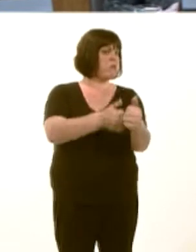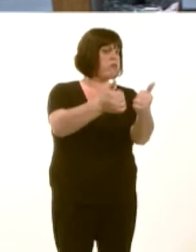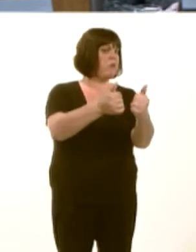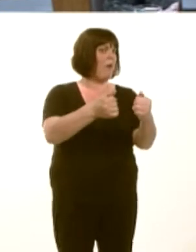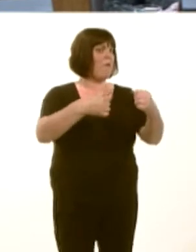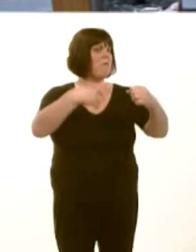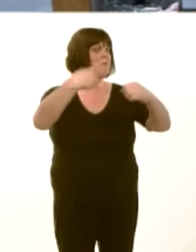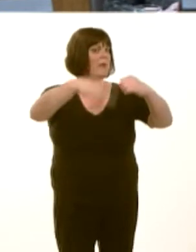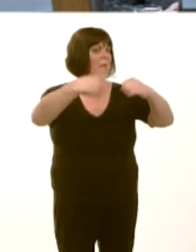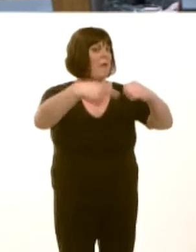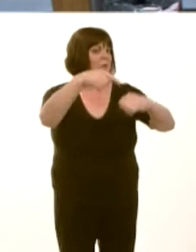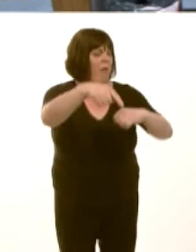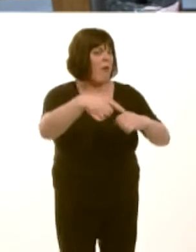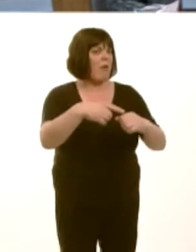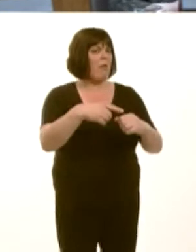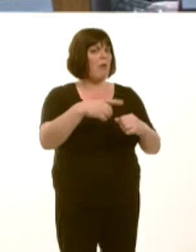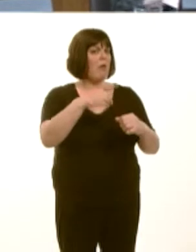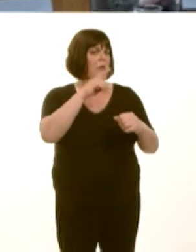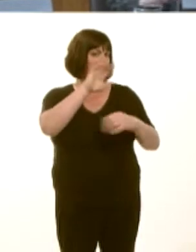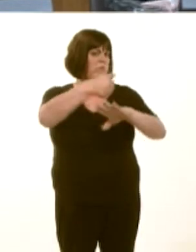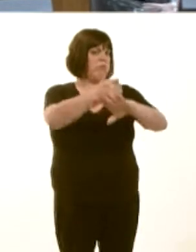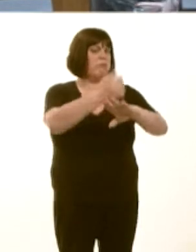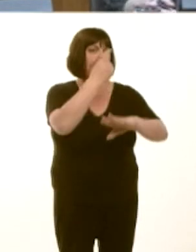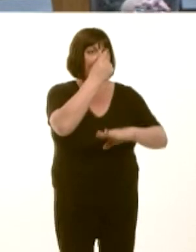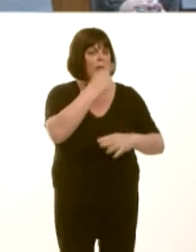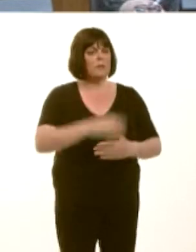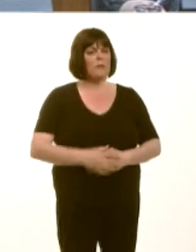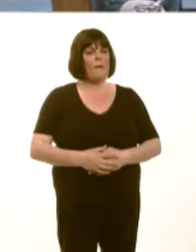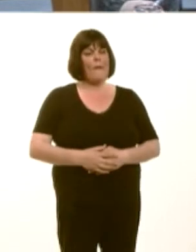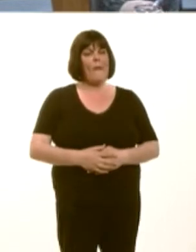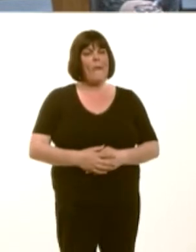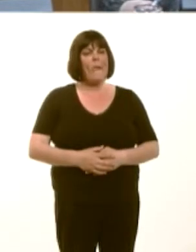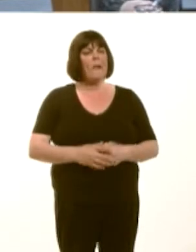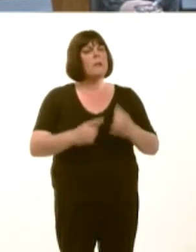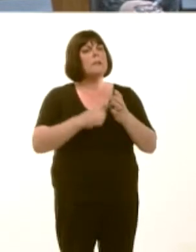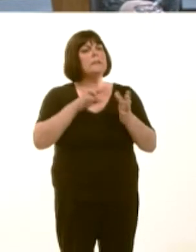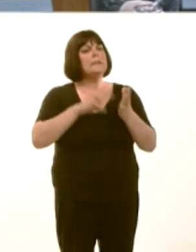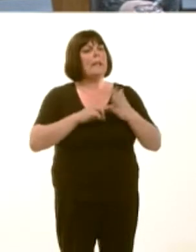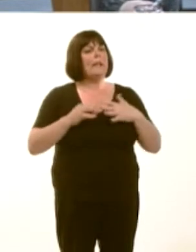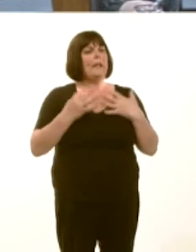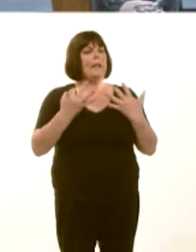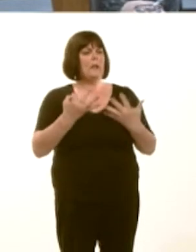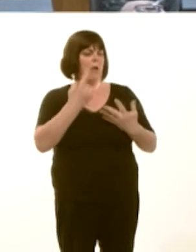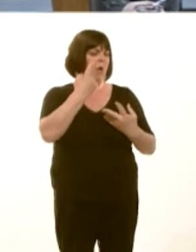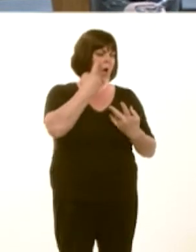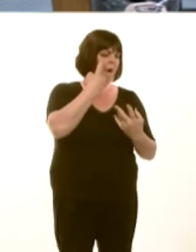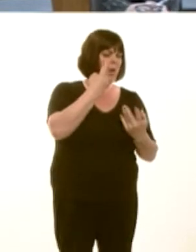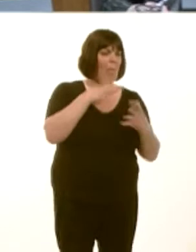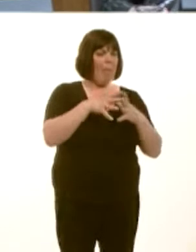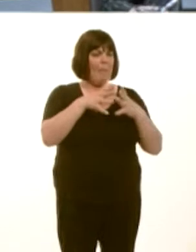mawr yn mynd i ddod ac, felly, wrth gwrs, rheoliír ardaloedd hynny er mwyn sicrhau bod yna ddim gor-ddatblygiad yn cymryd lle.